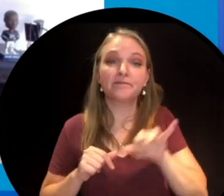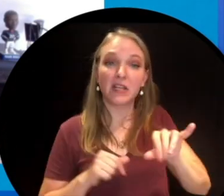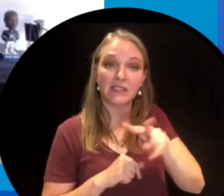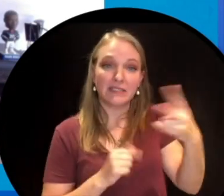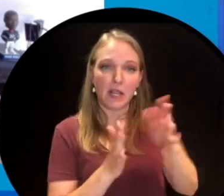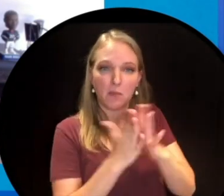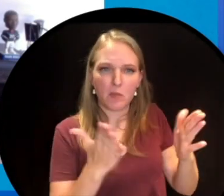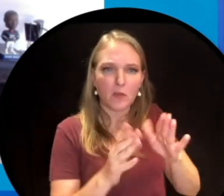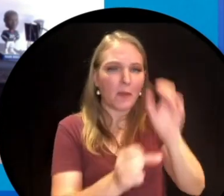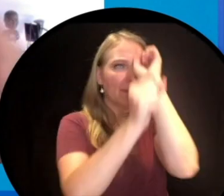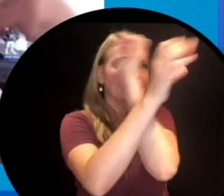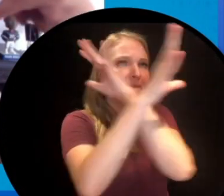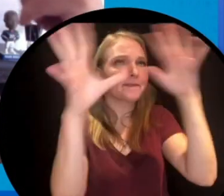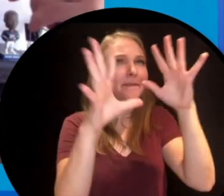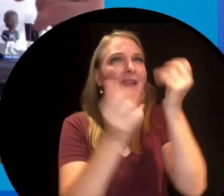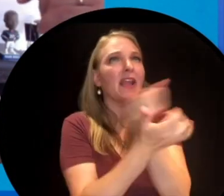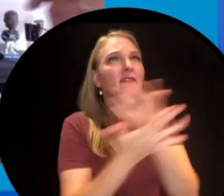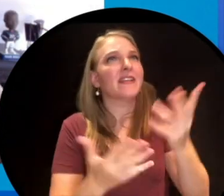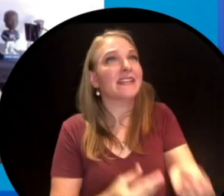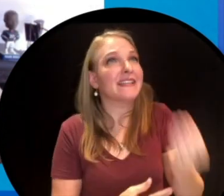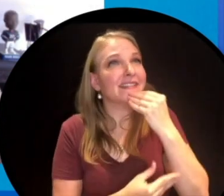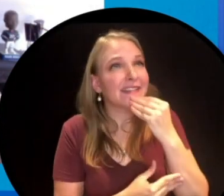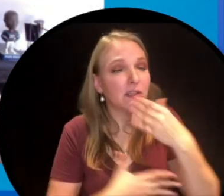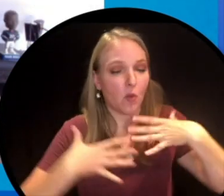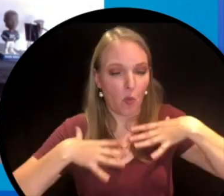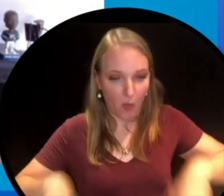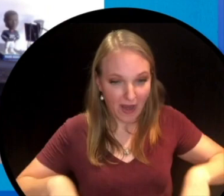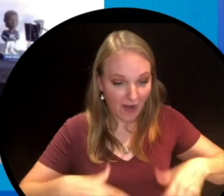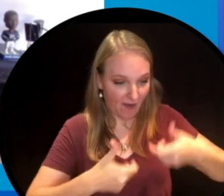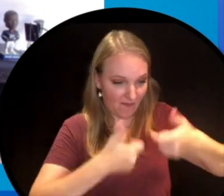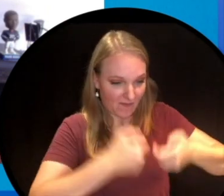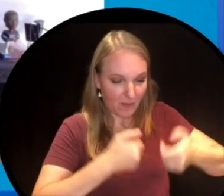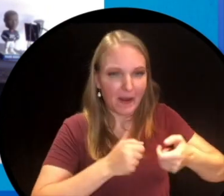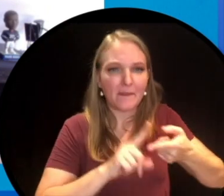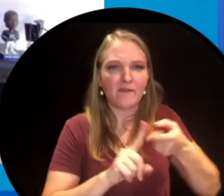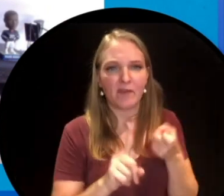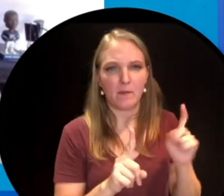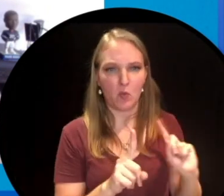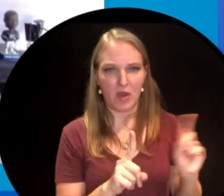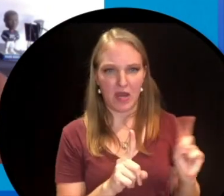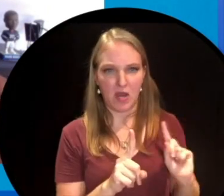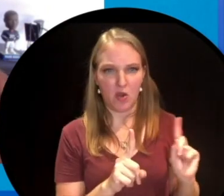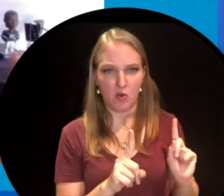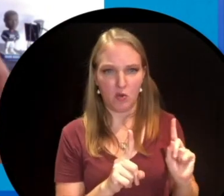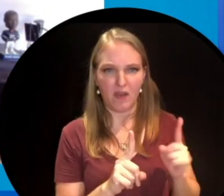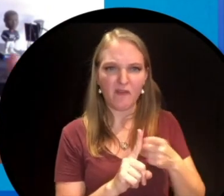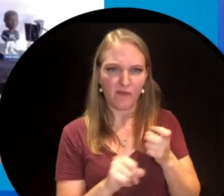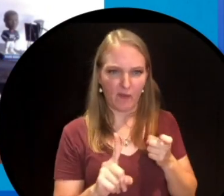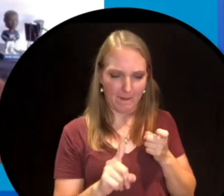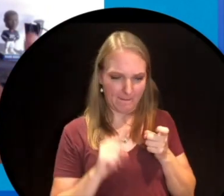eat or where or video games you play, where they come from and we're again talking about the